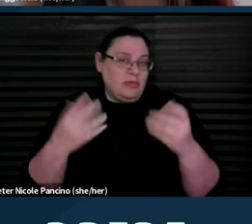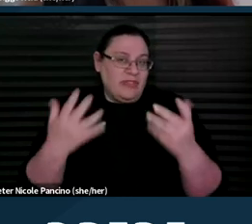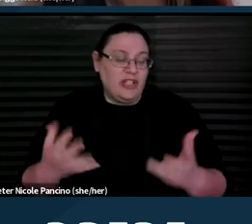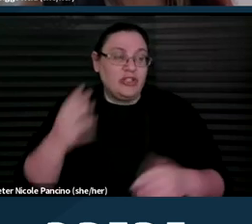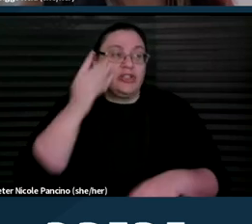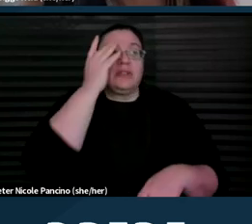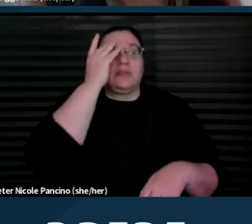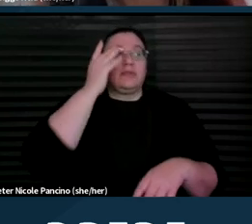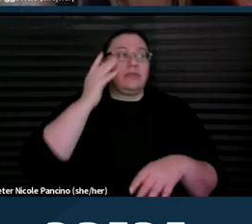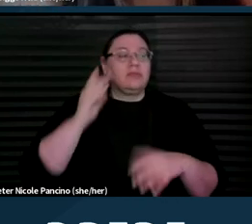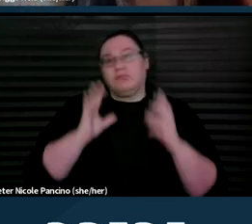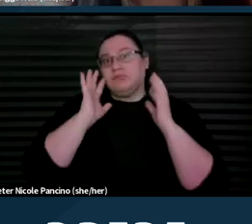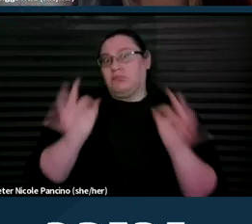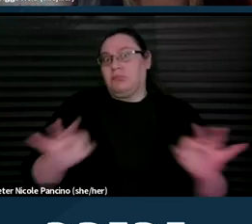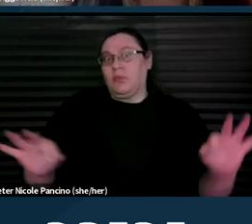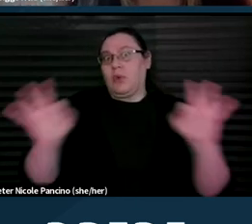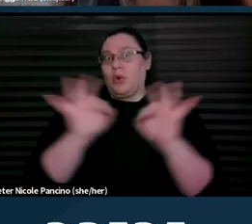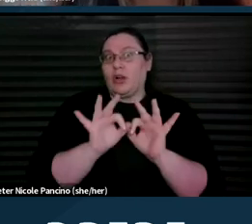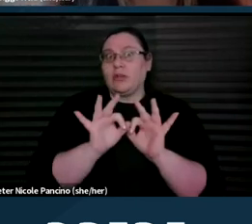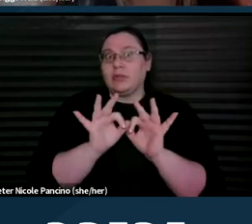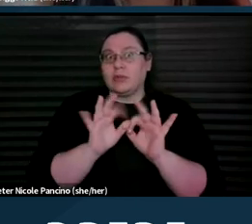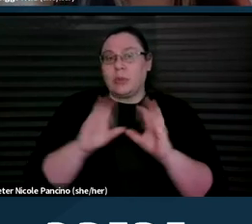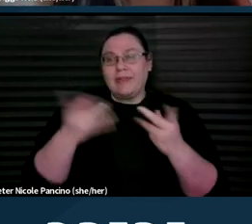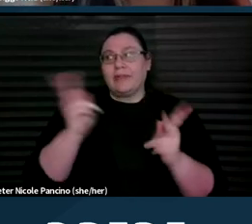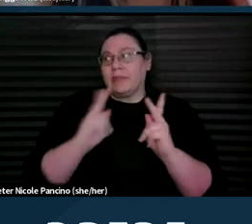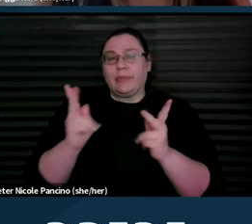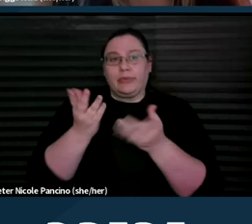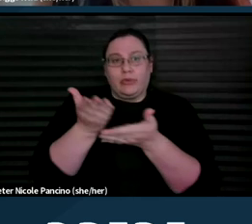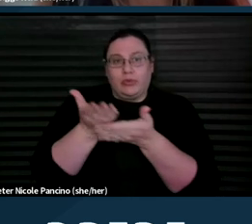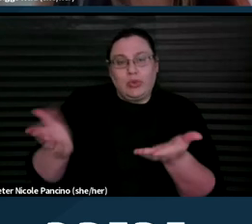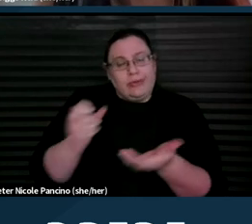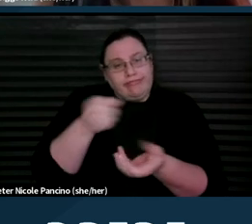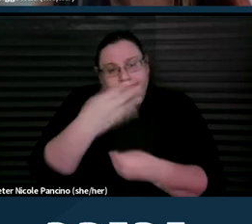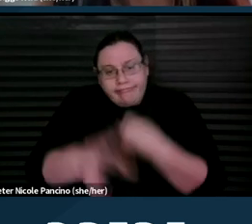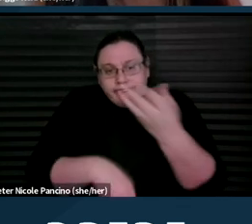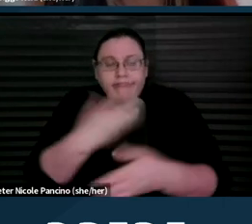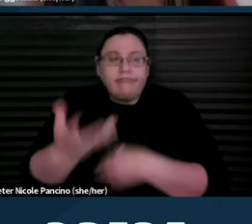It's definitely important to be giving people resources with verified information